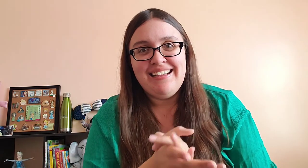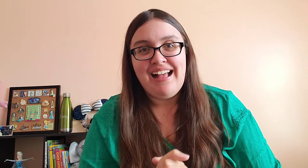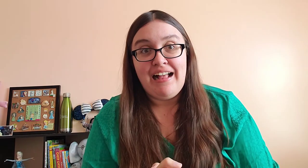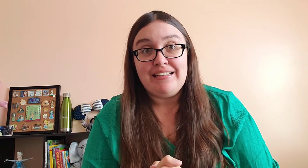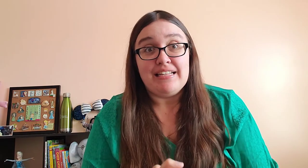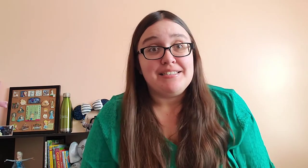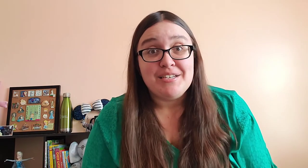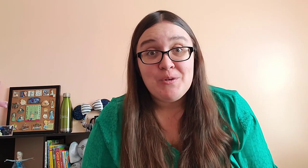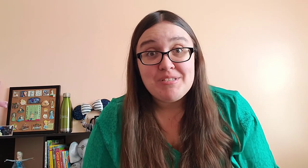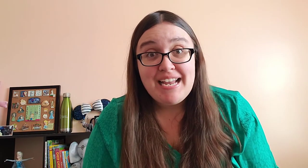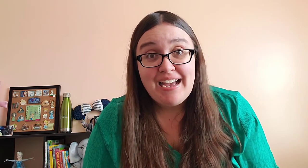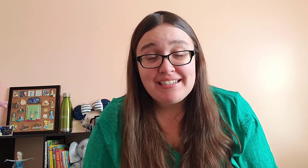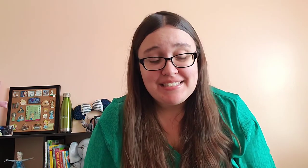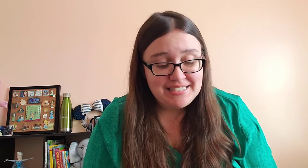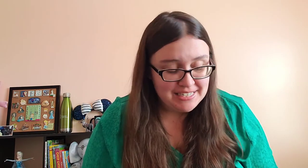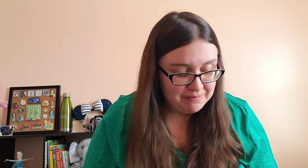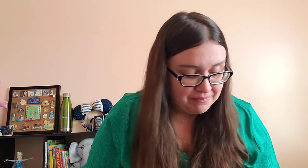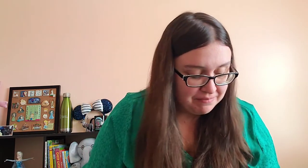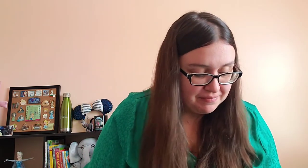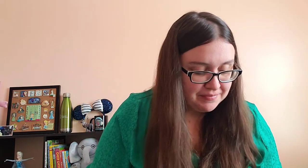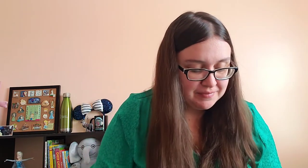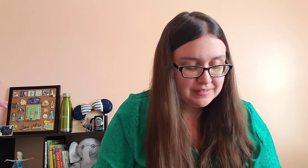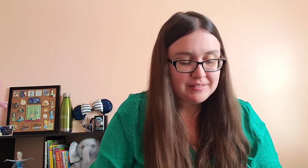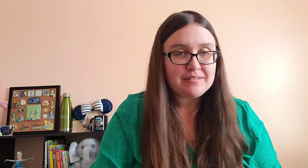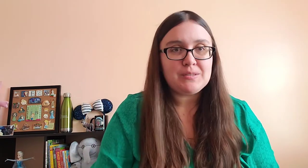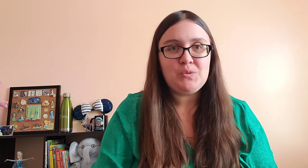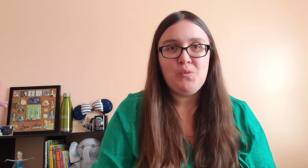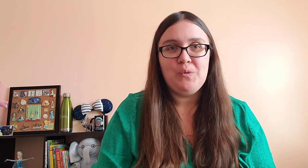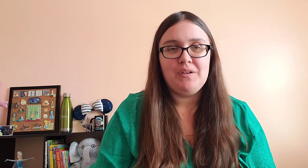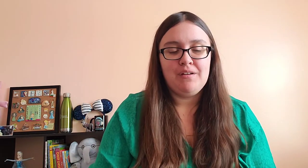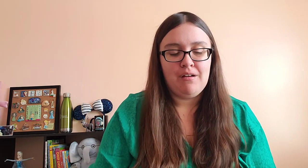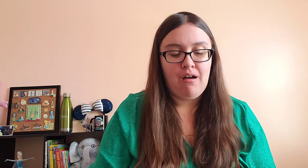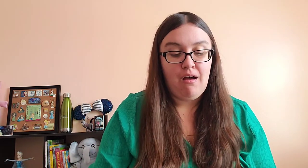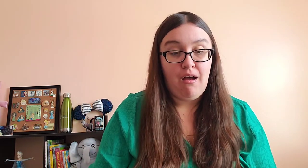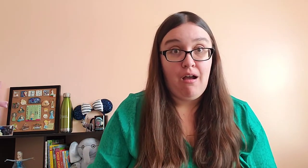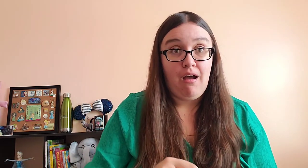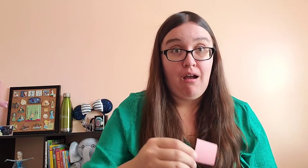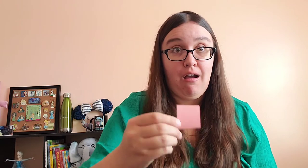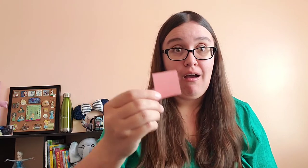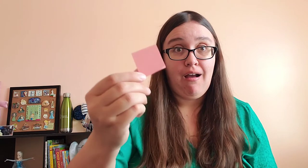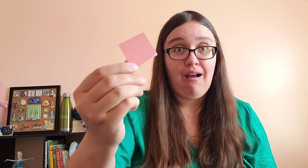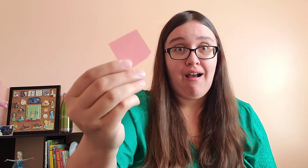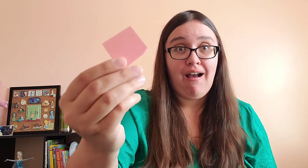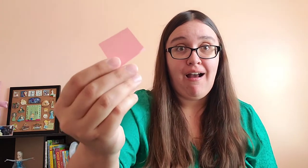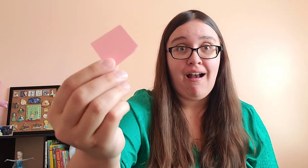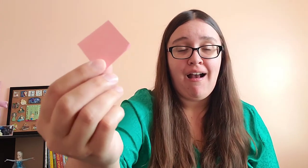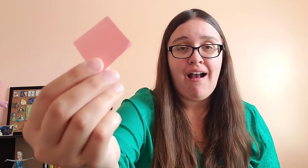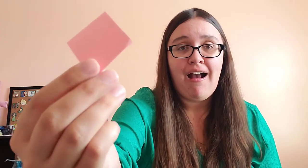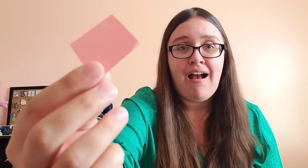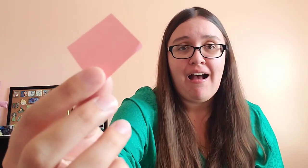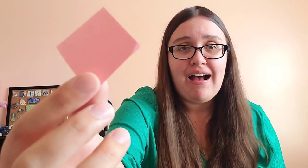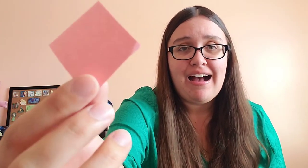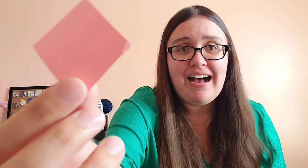Let's see who's next [pause to shake cup].